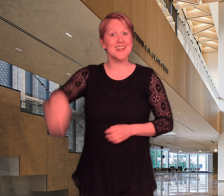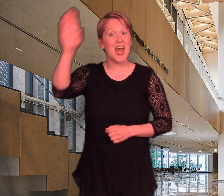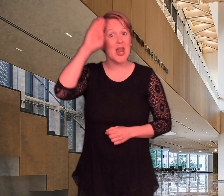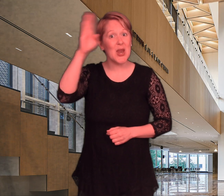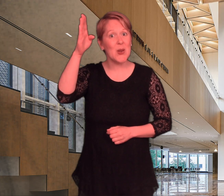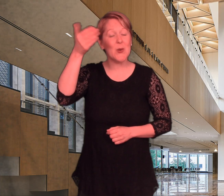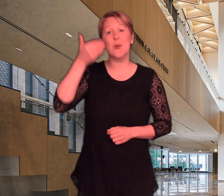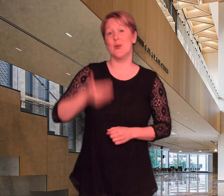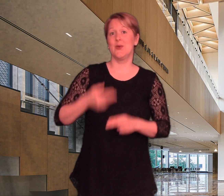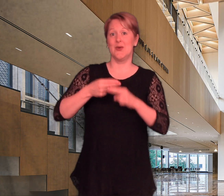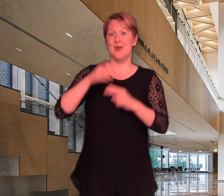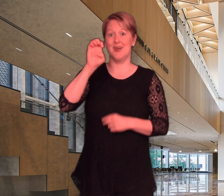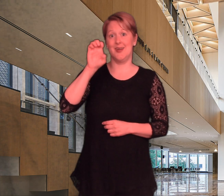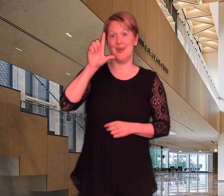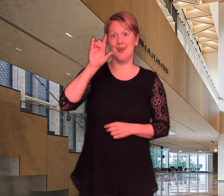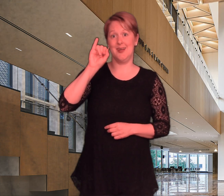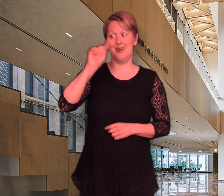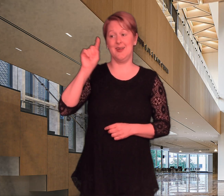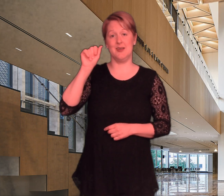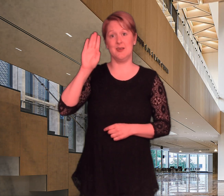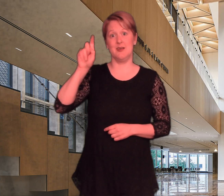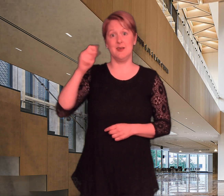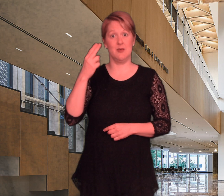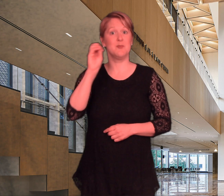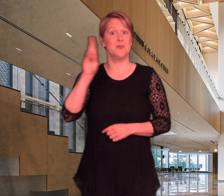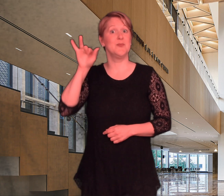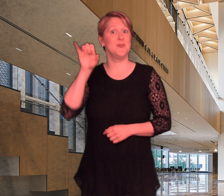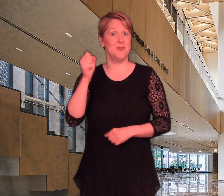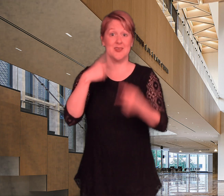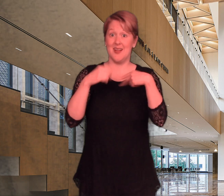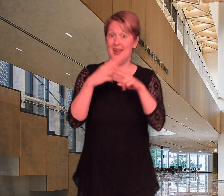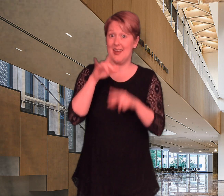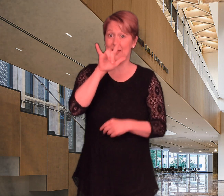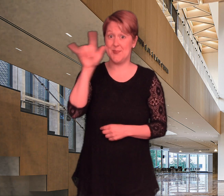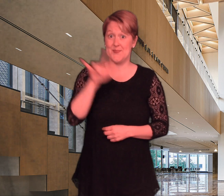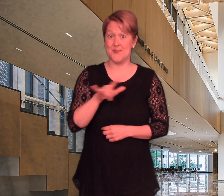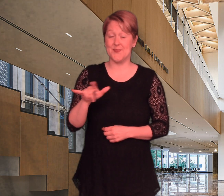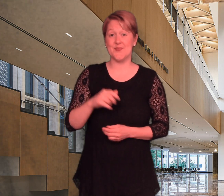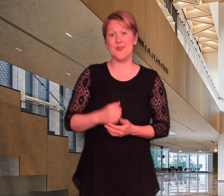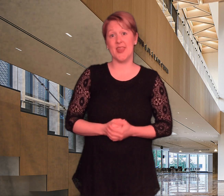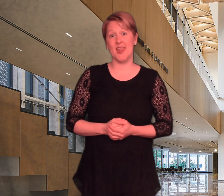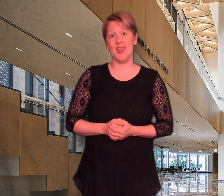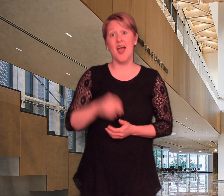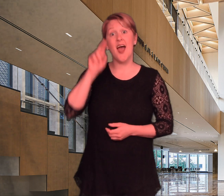Hello! My name is Elizabeth Morris. My sign name is....